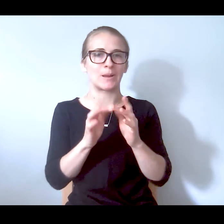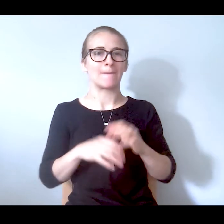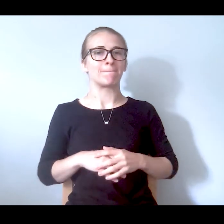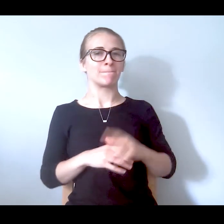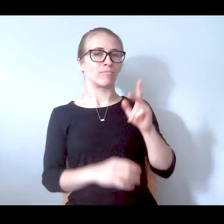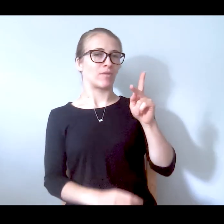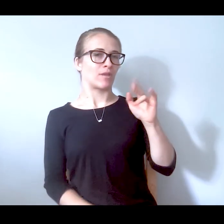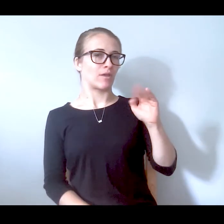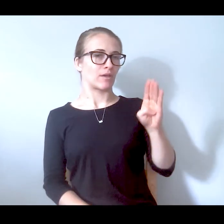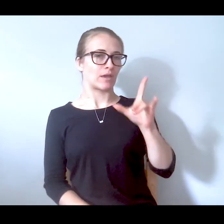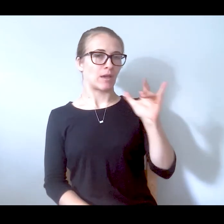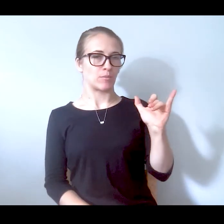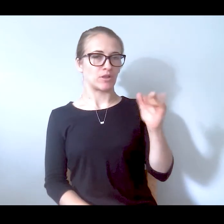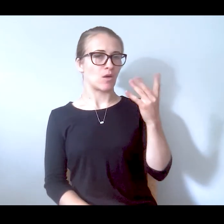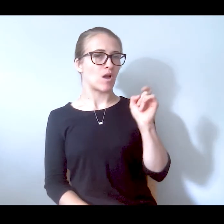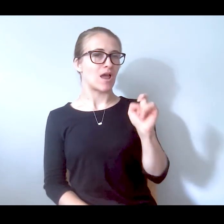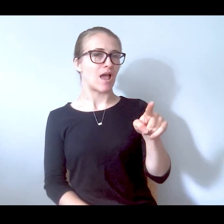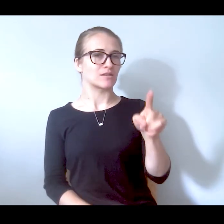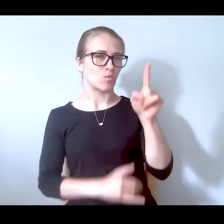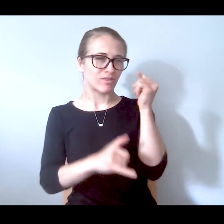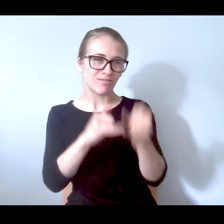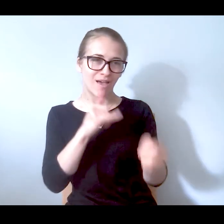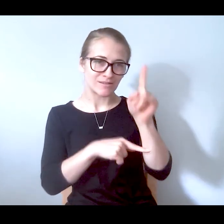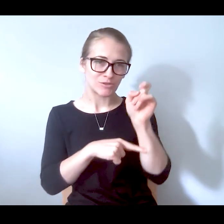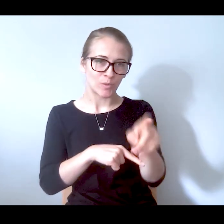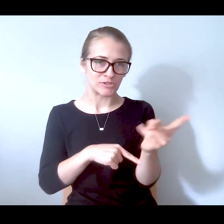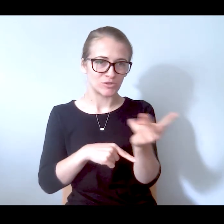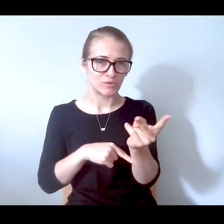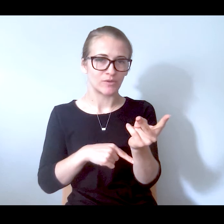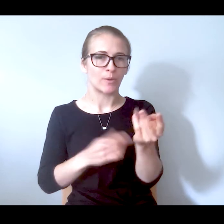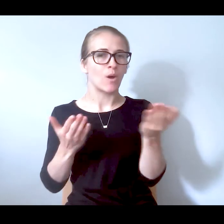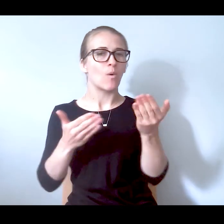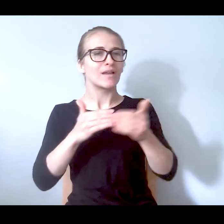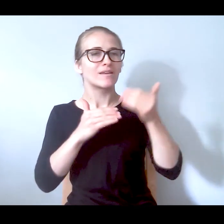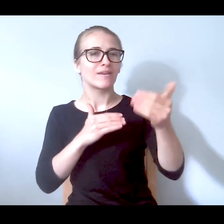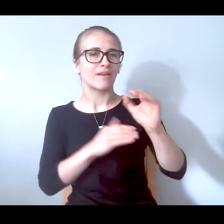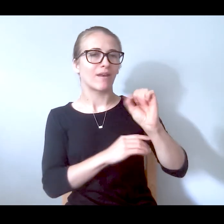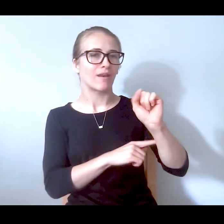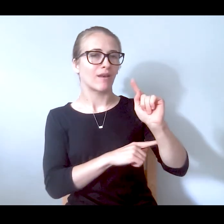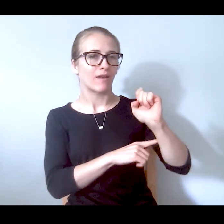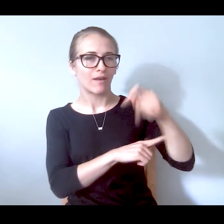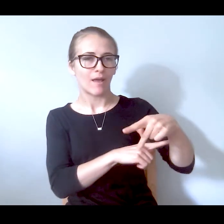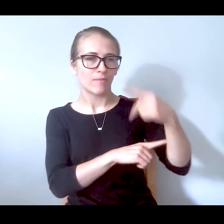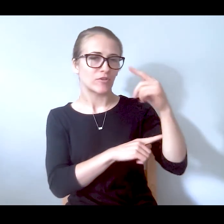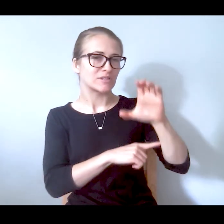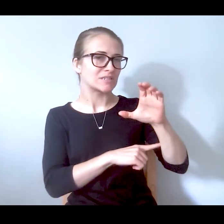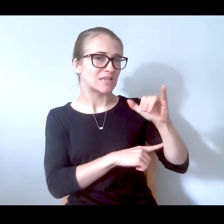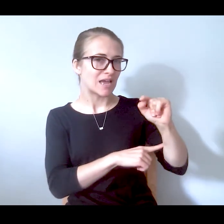Peggy, I just wanted to ask one final question to you, what is the next step for CCIT, and do you feel